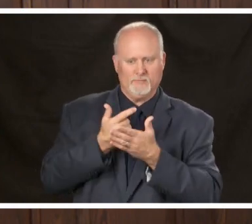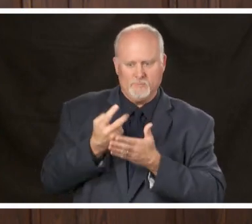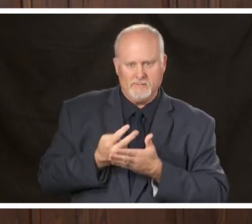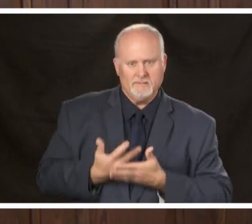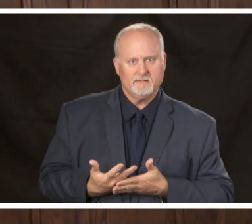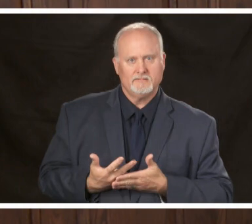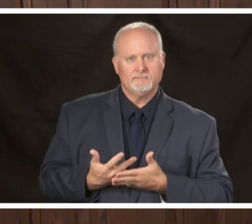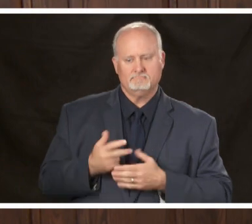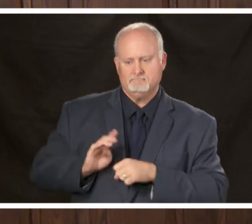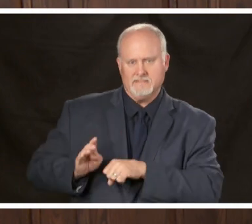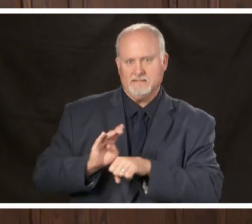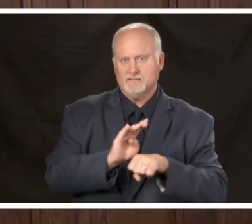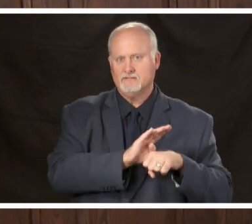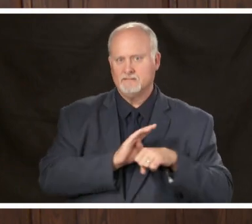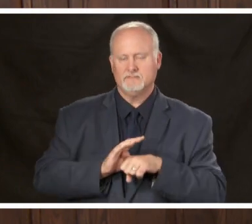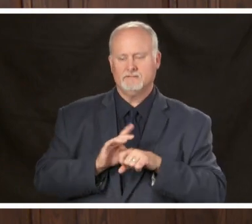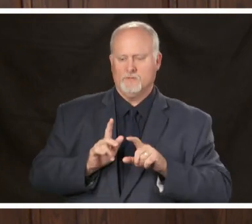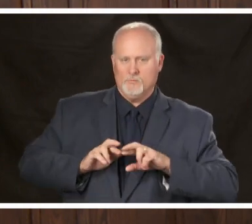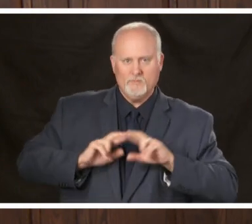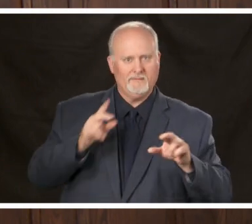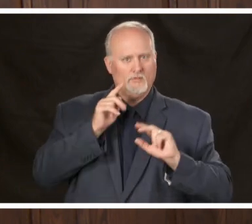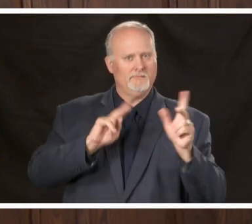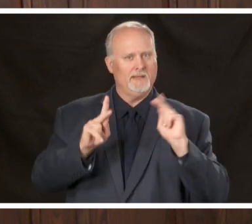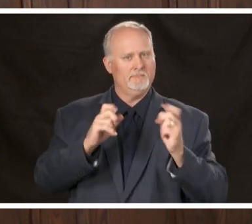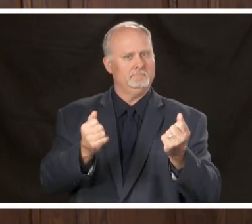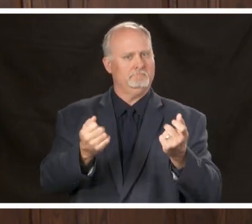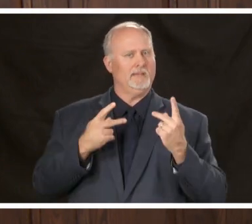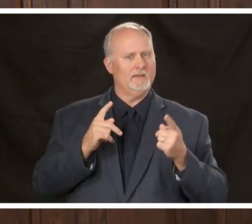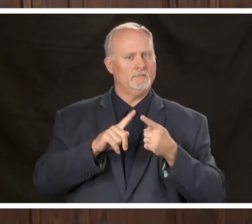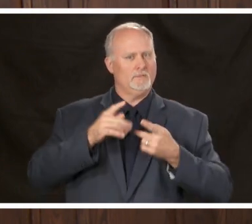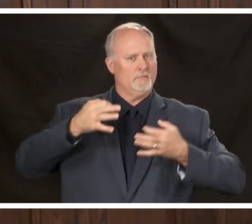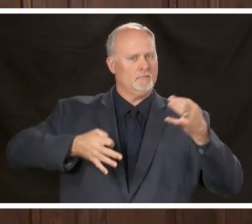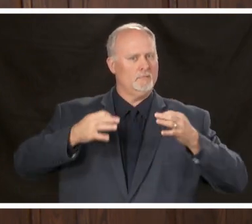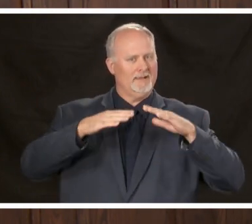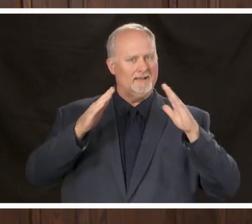everything ready for the public to come to the courthouse we've put plastic